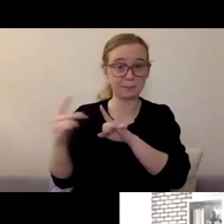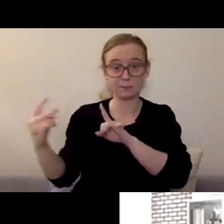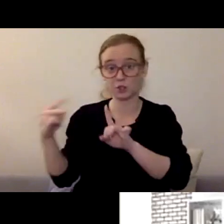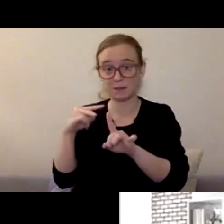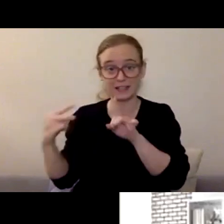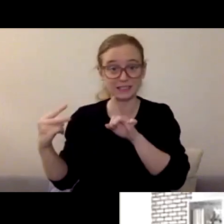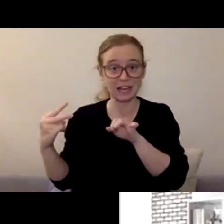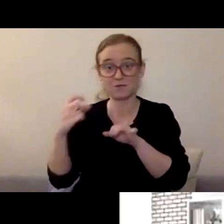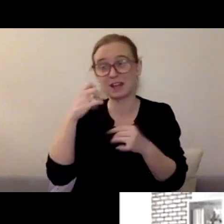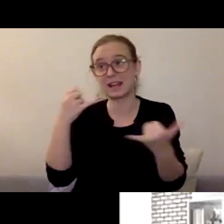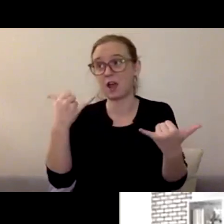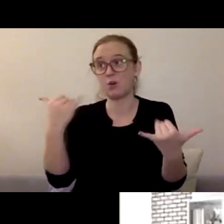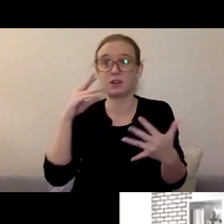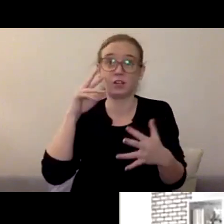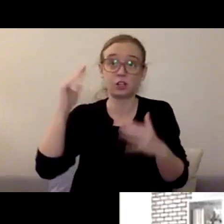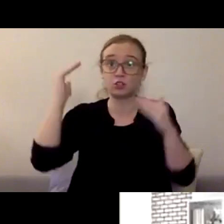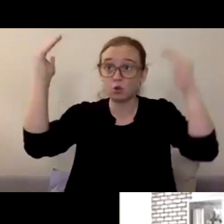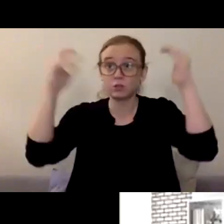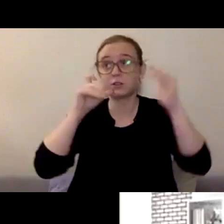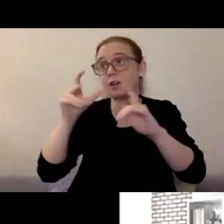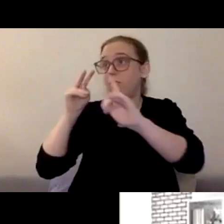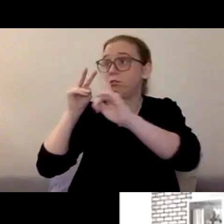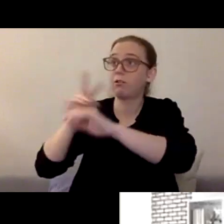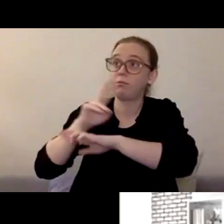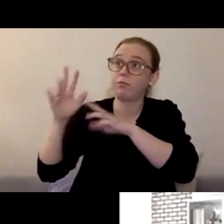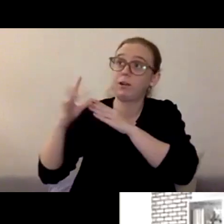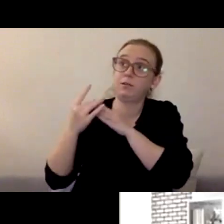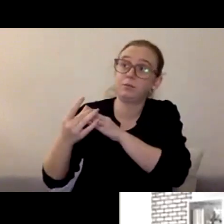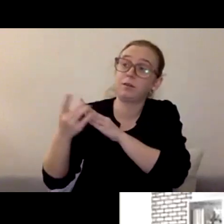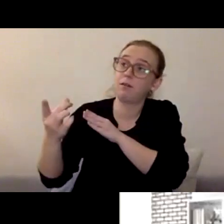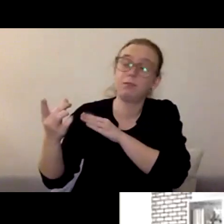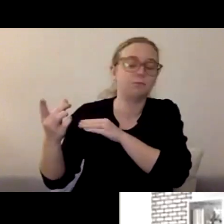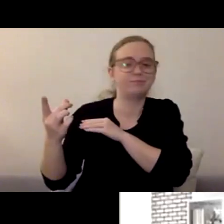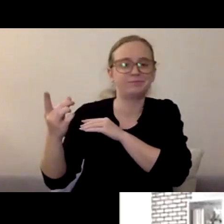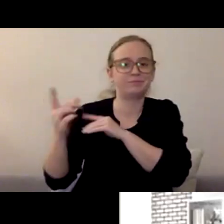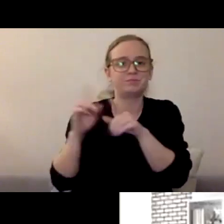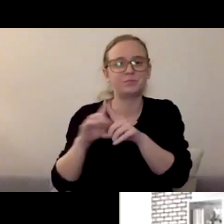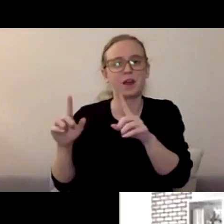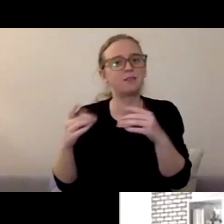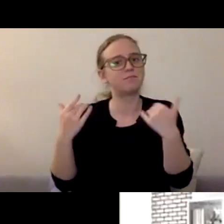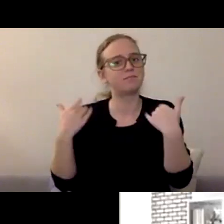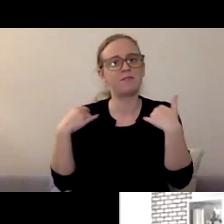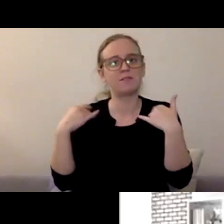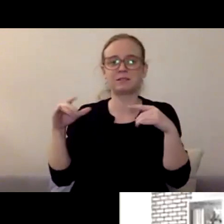like they did when they were little, but even just being in the same space and just offering like,